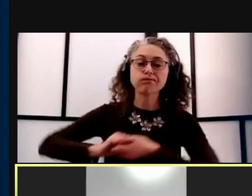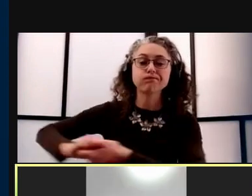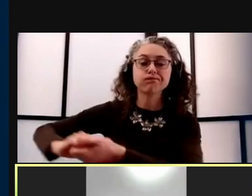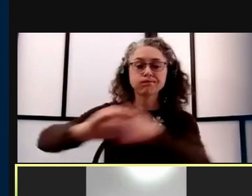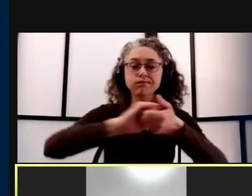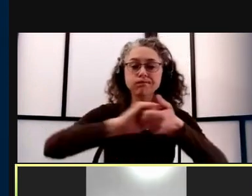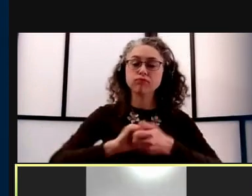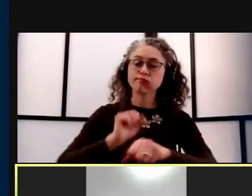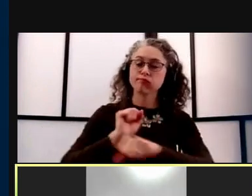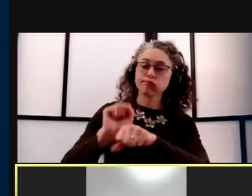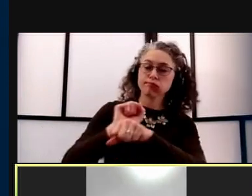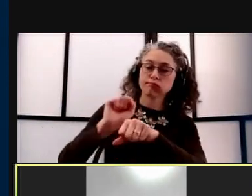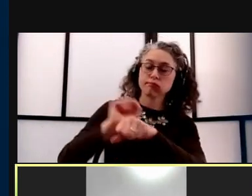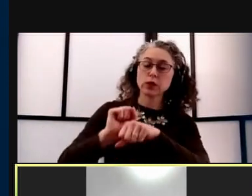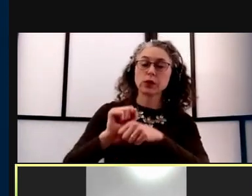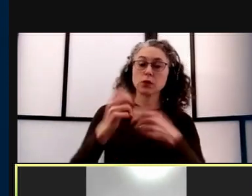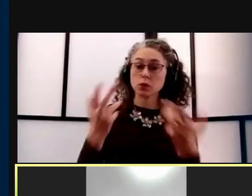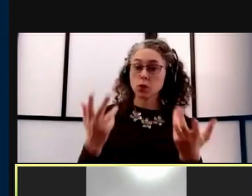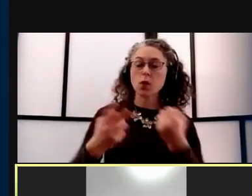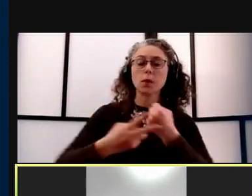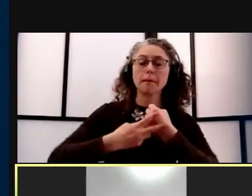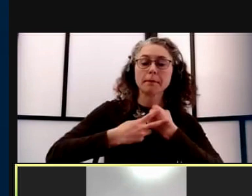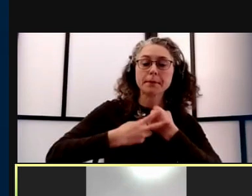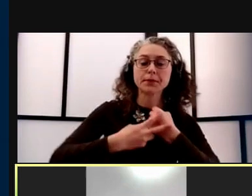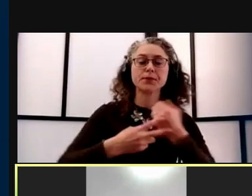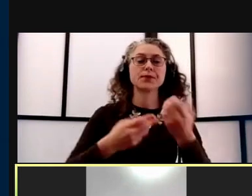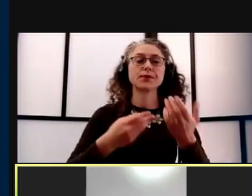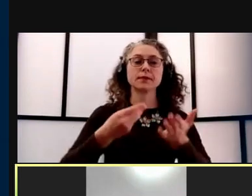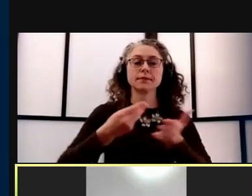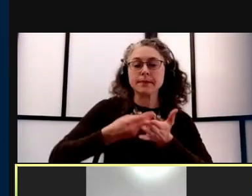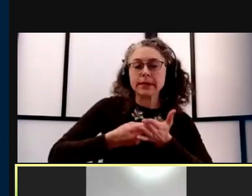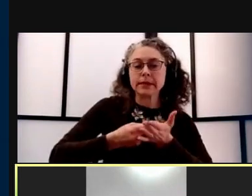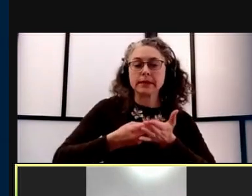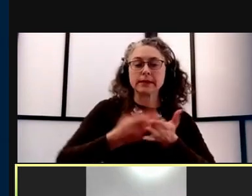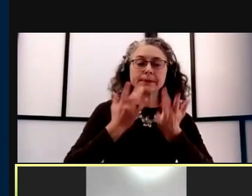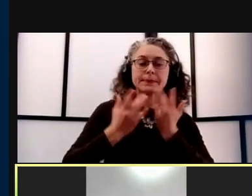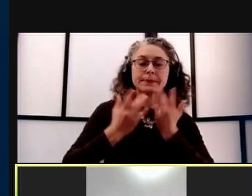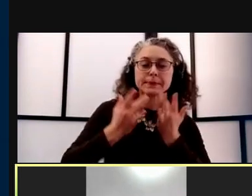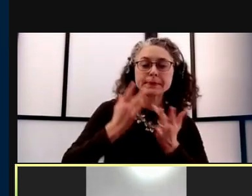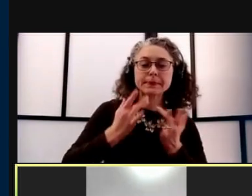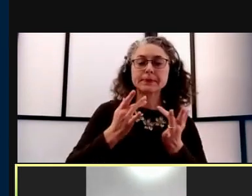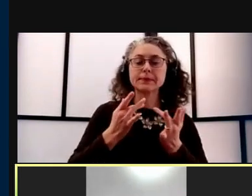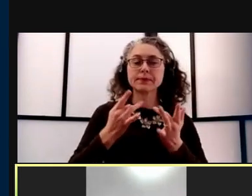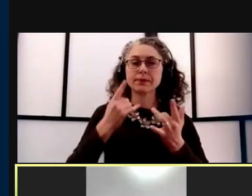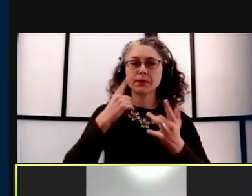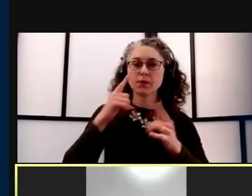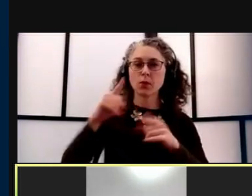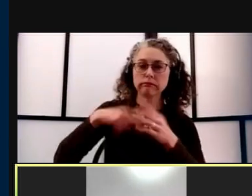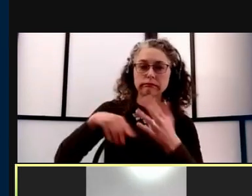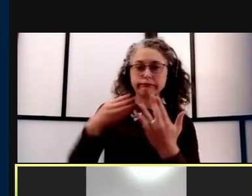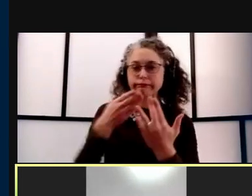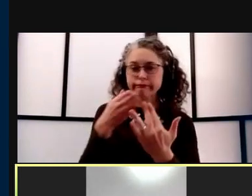really to preserve the university's financial resources as we've navigated through the pandemic.